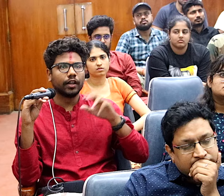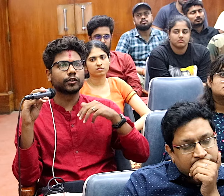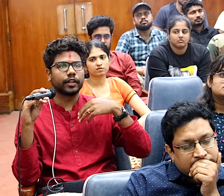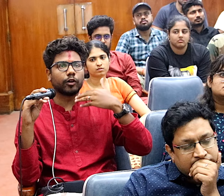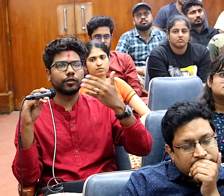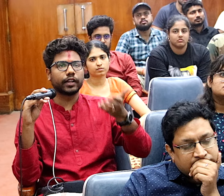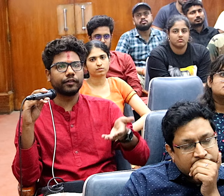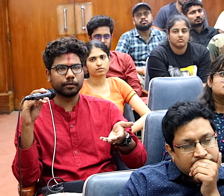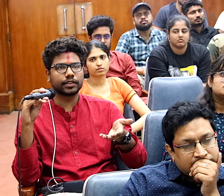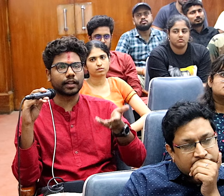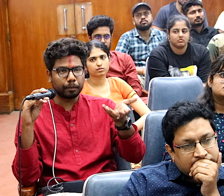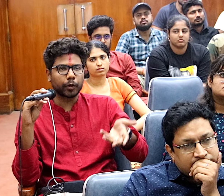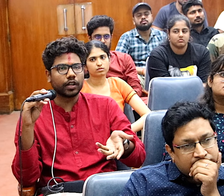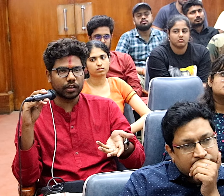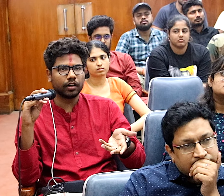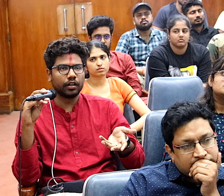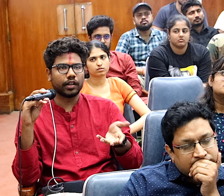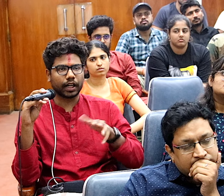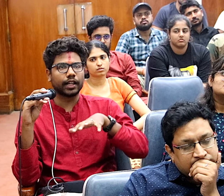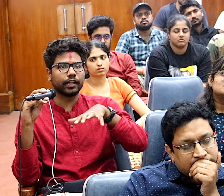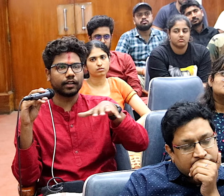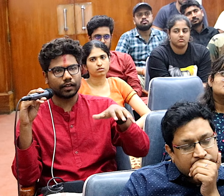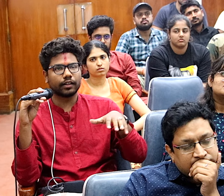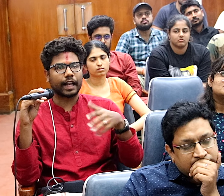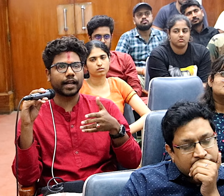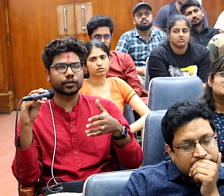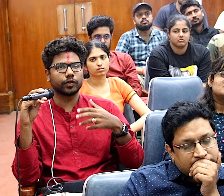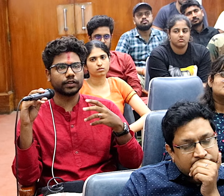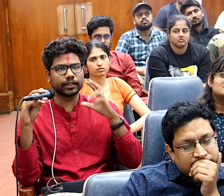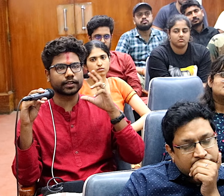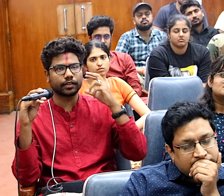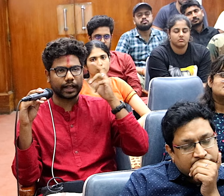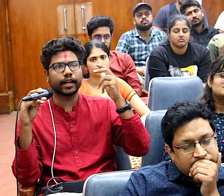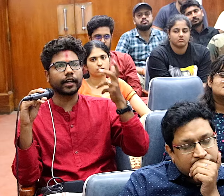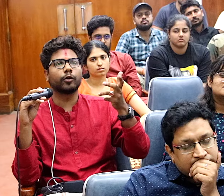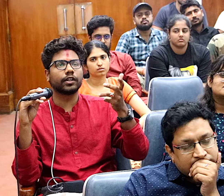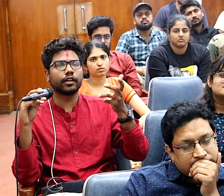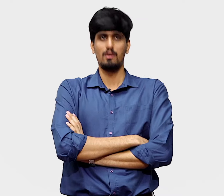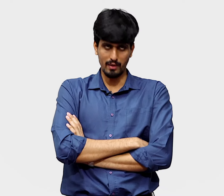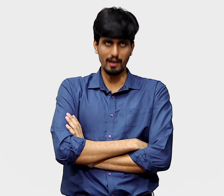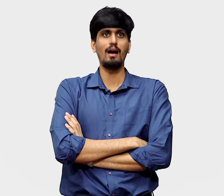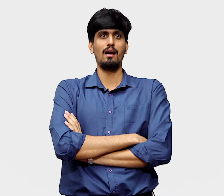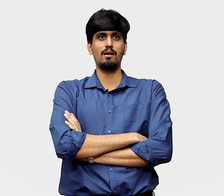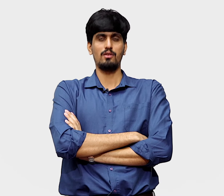so they want to give them some product regarding that, so just that I want always had a curiosity.